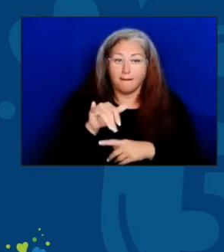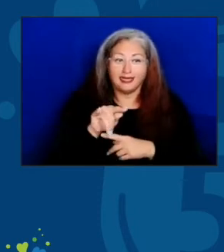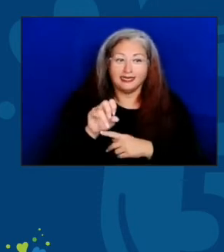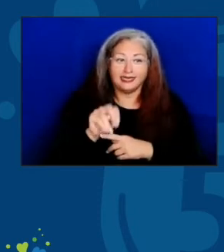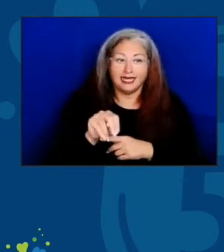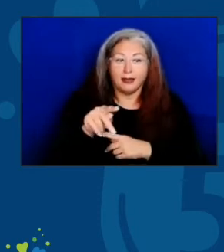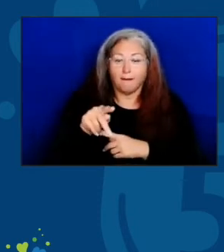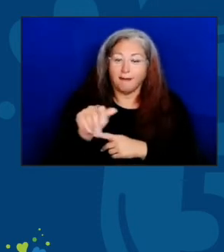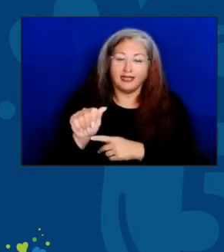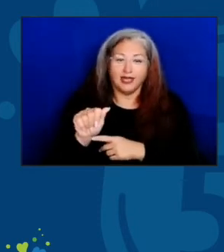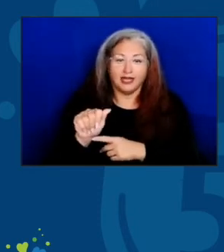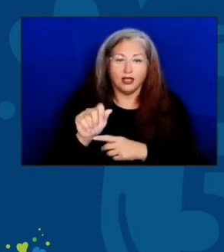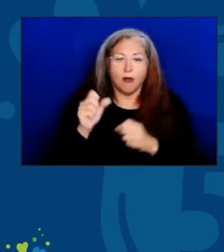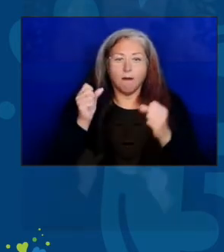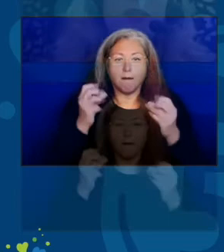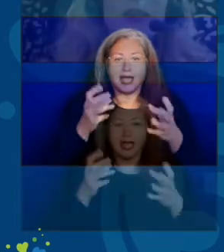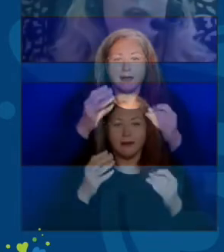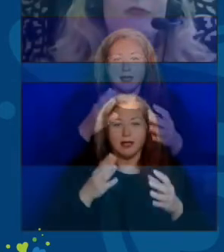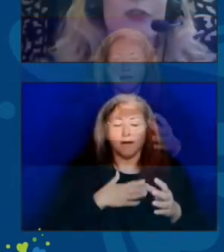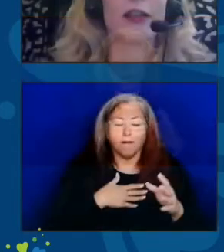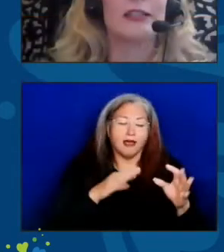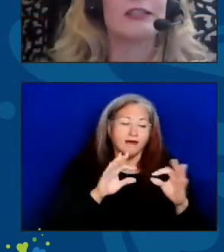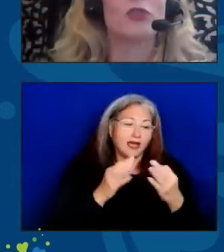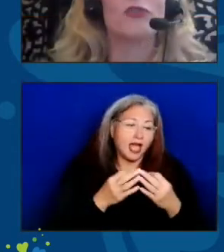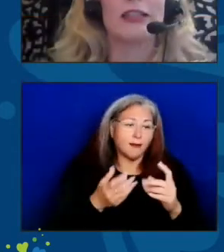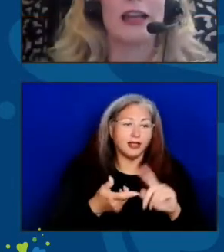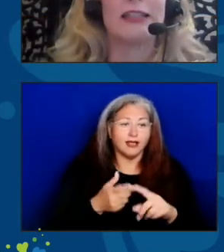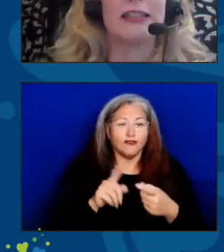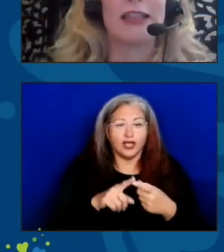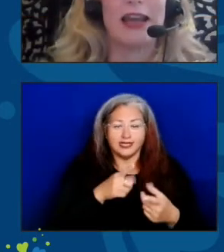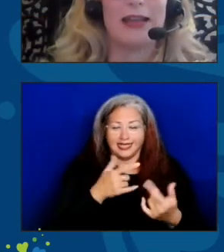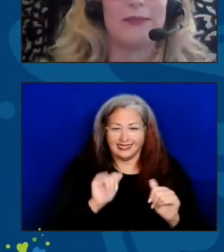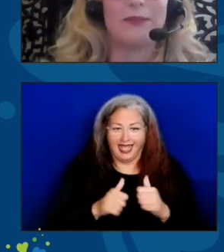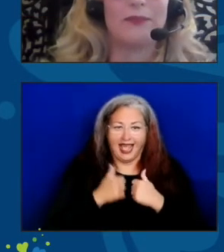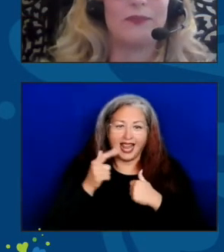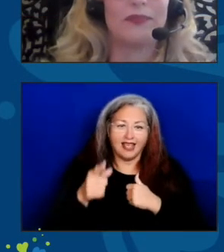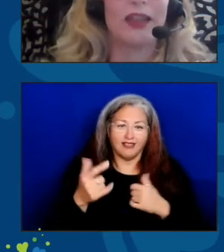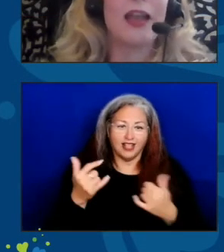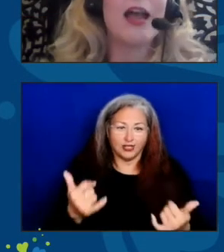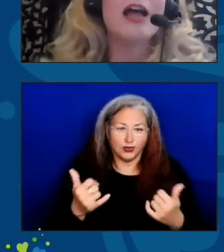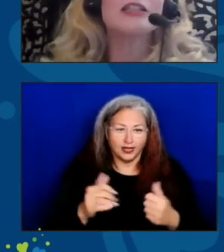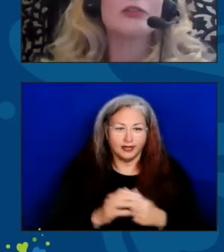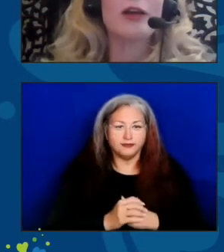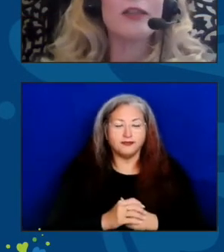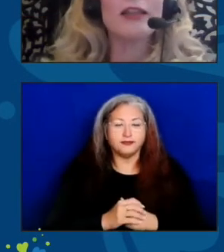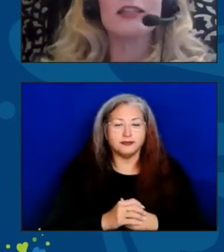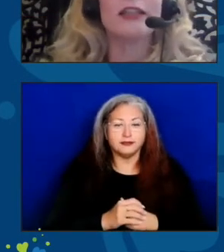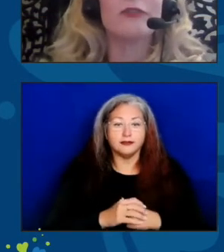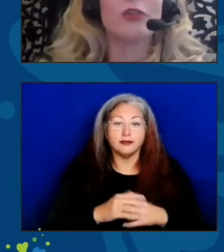where so many of my family and friends still reside today. So now, I'd like to give you